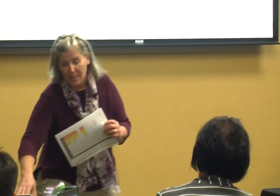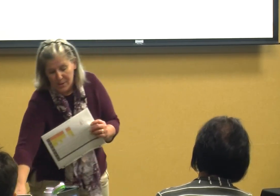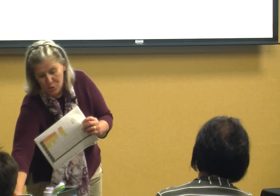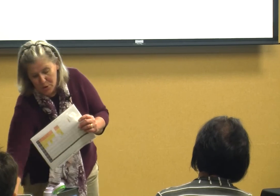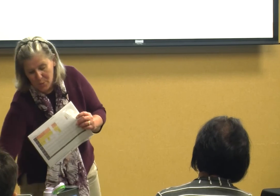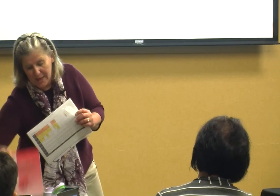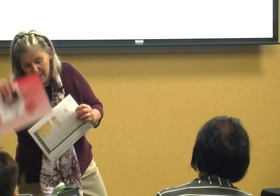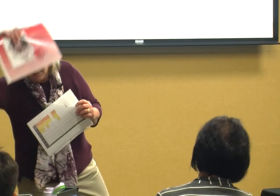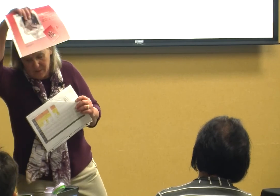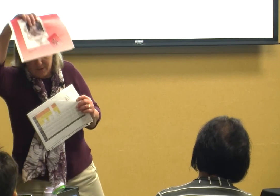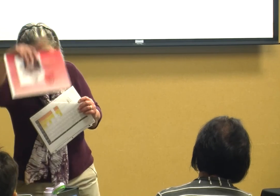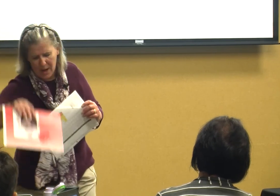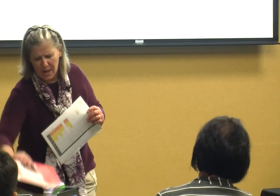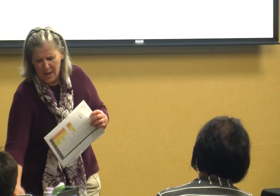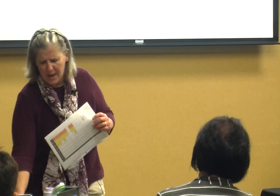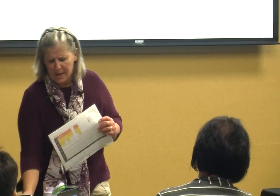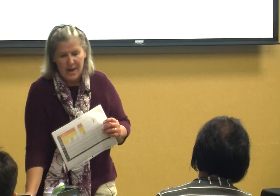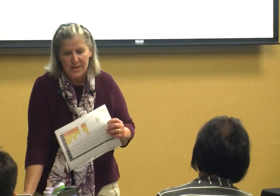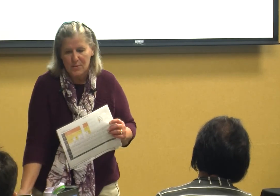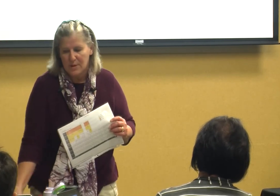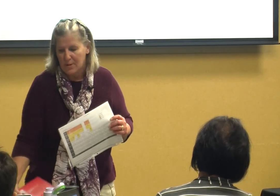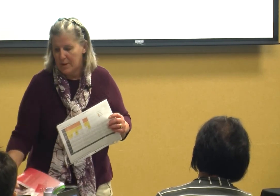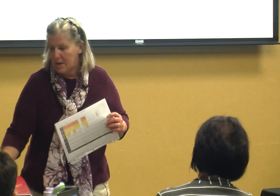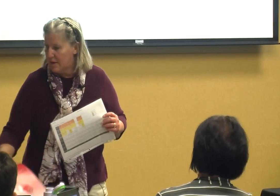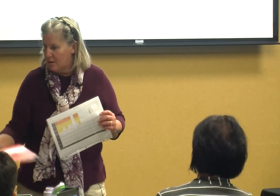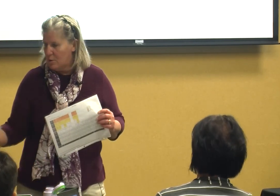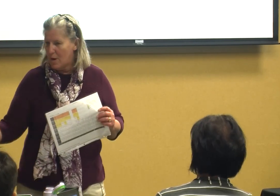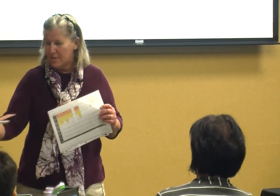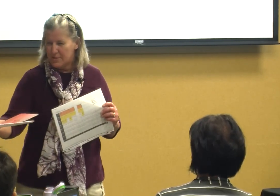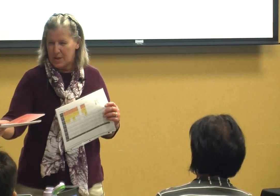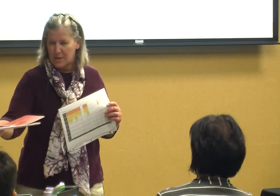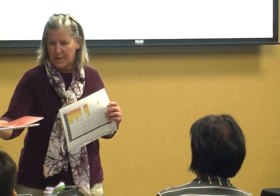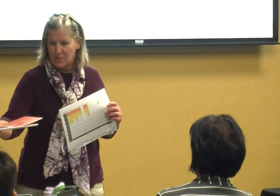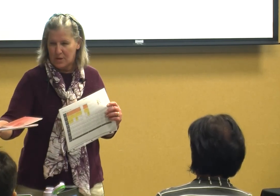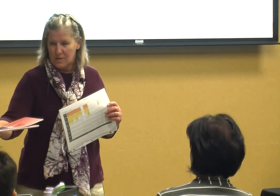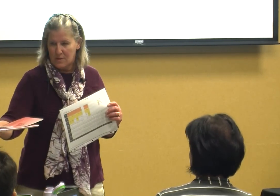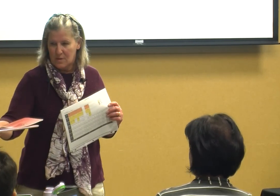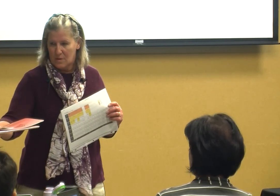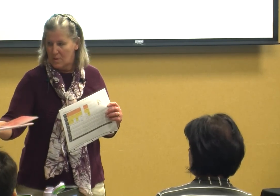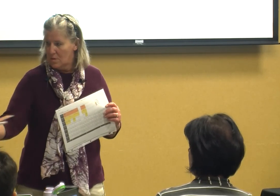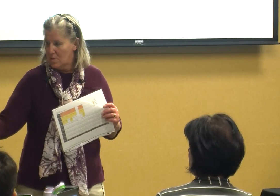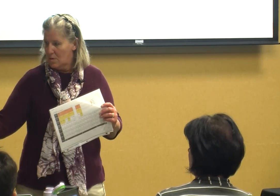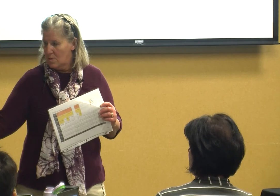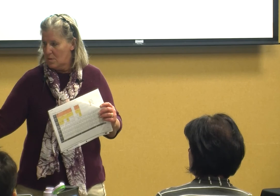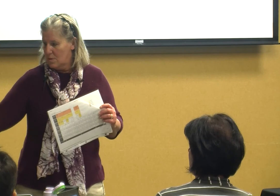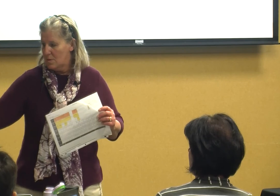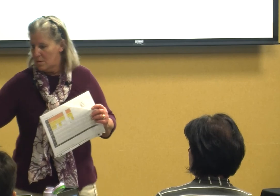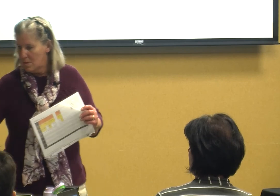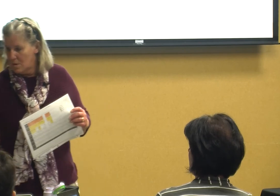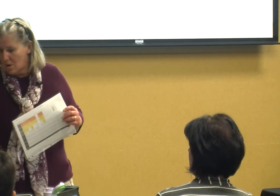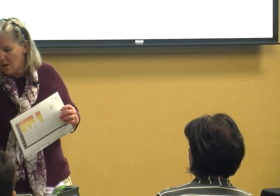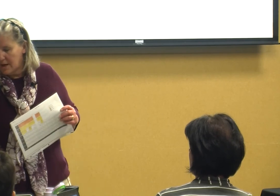but you're doing it this way and actually we can you all have seen the matrix all right you